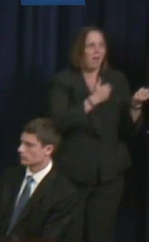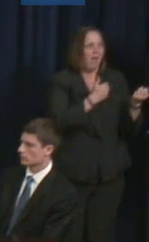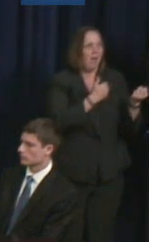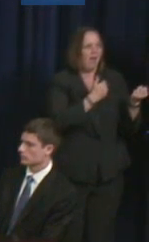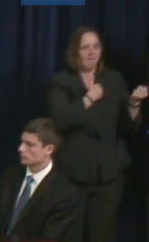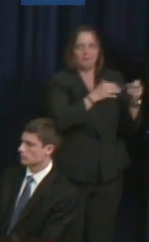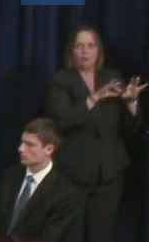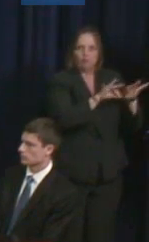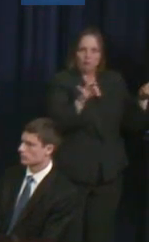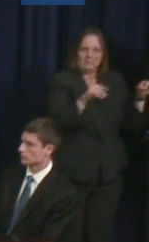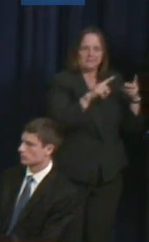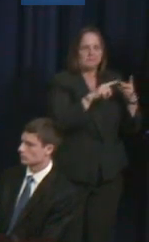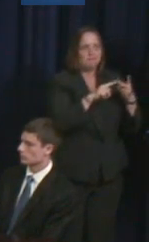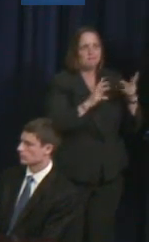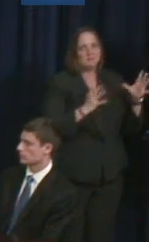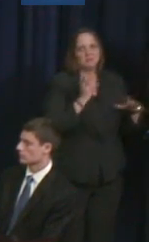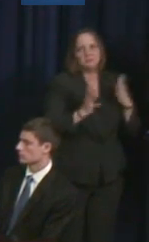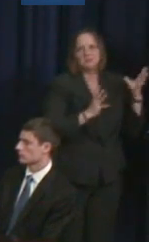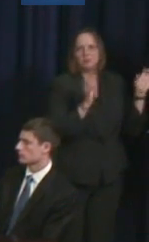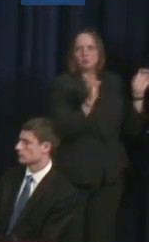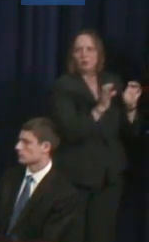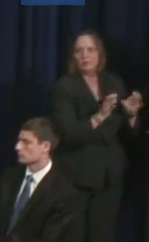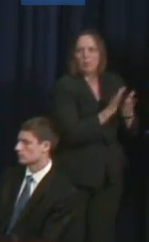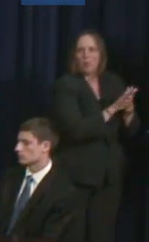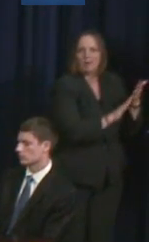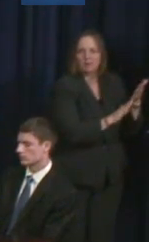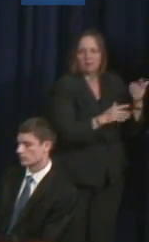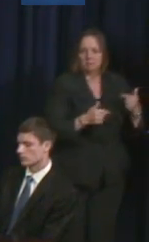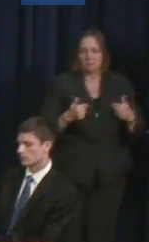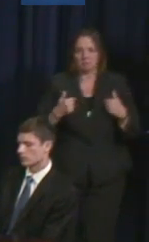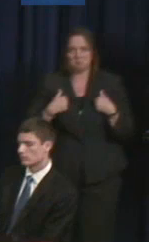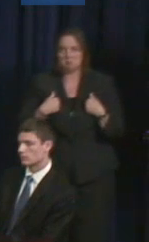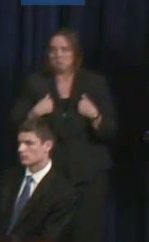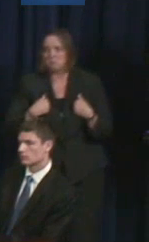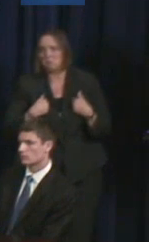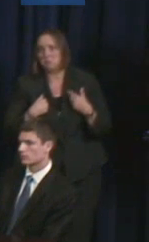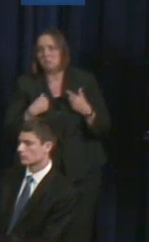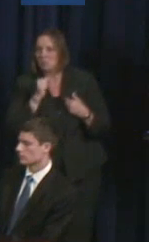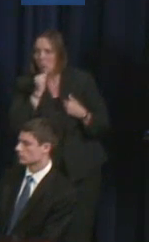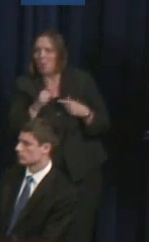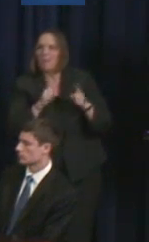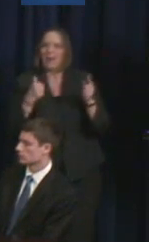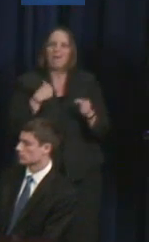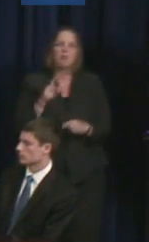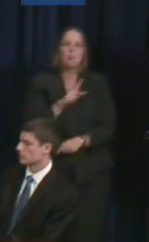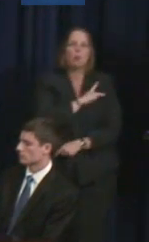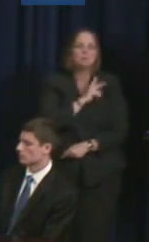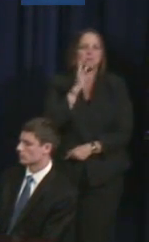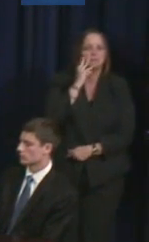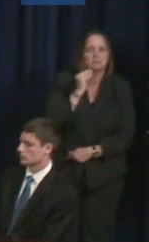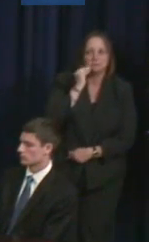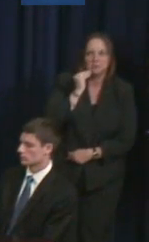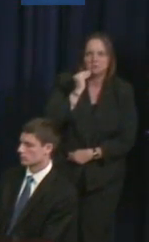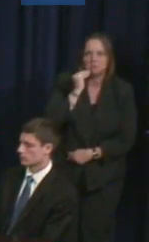I may not necessarily have, but I have the experience -- the personal experience, that's what I can offer.